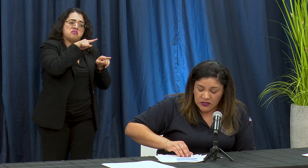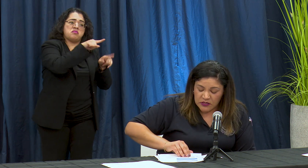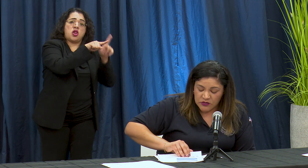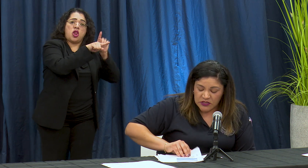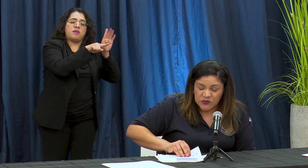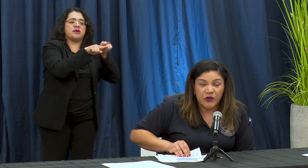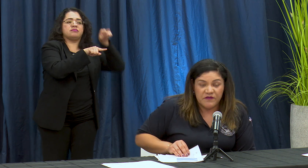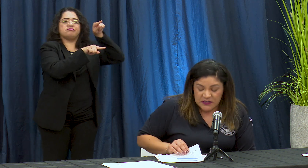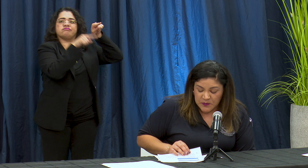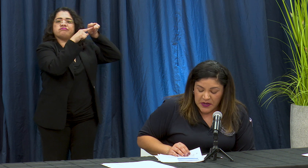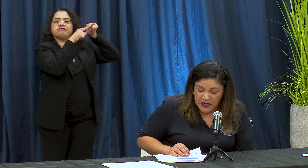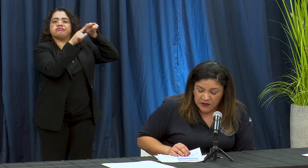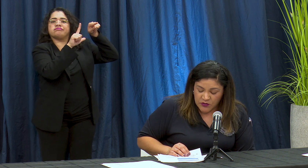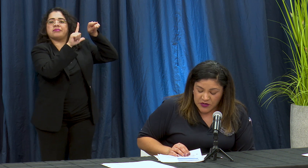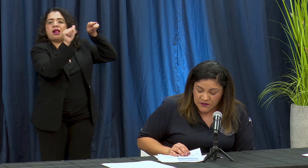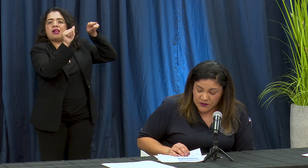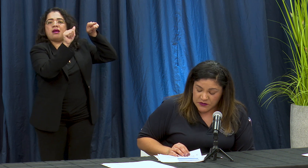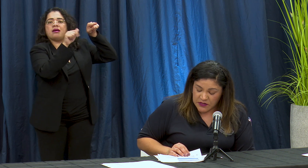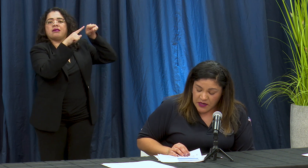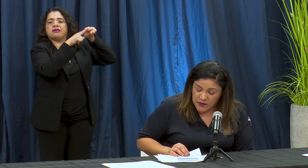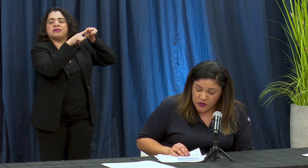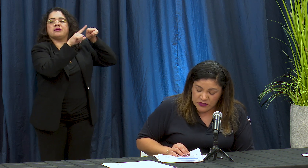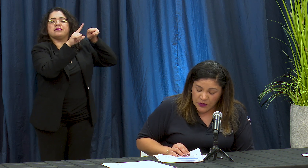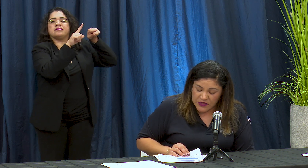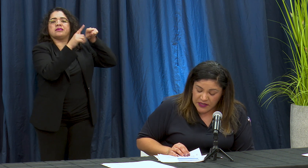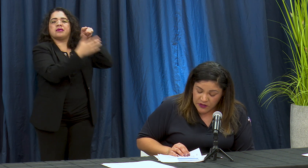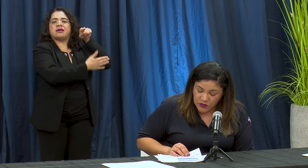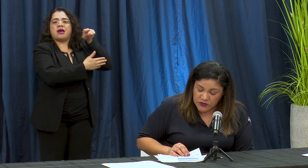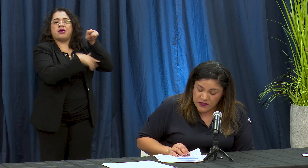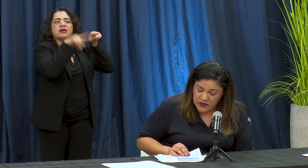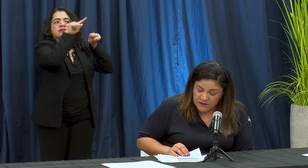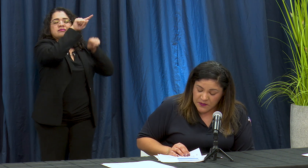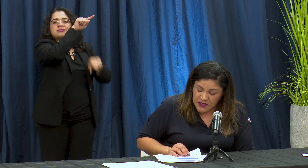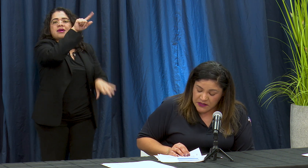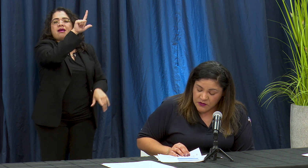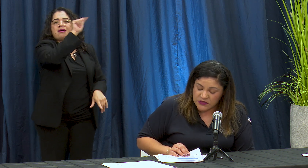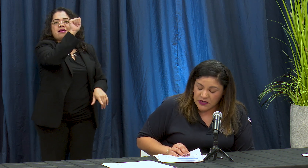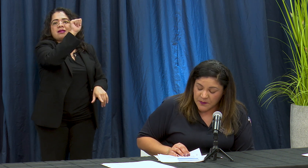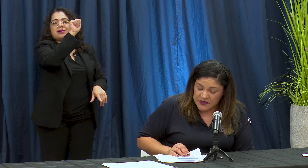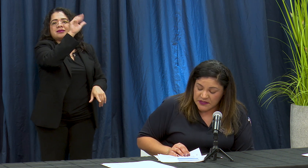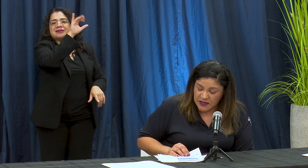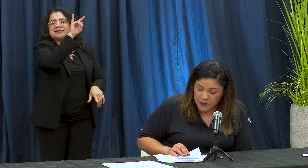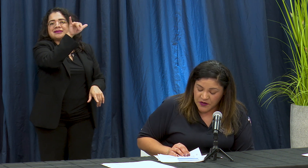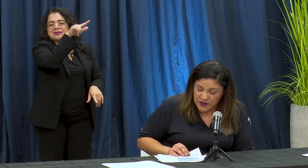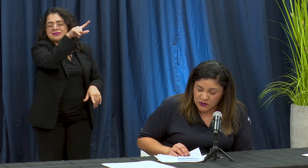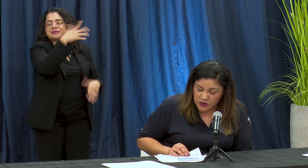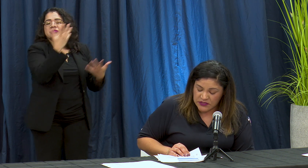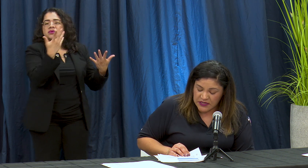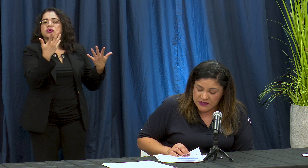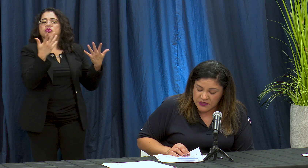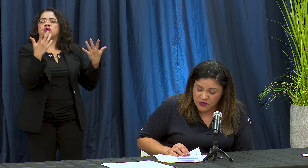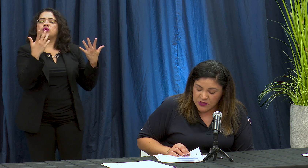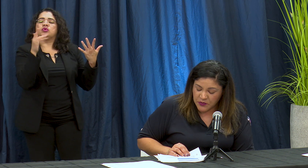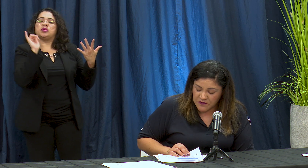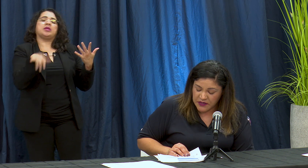nuestros prevas para el coronavirus hemos a Montano considerable meant a nuestra capacidad de pruebas concise ET o's de prueba